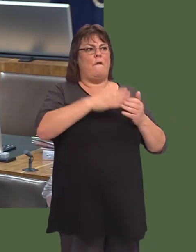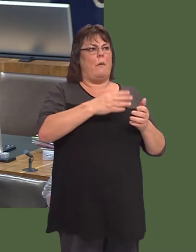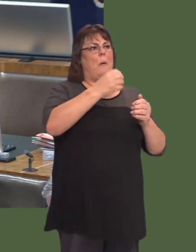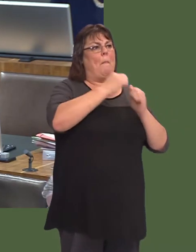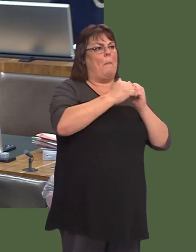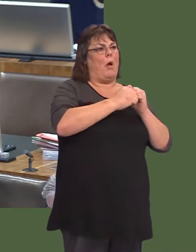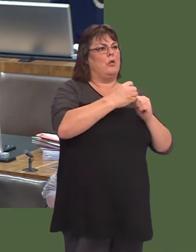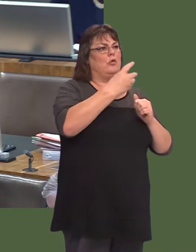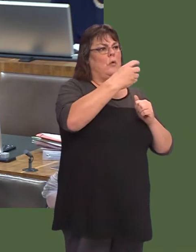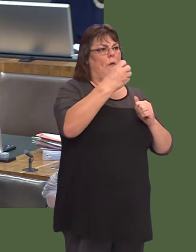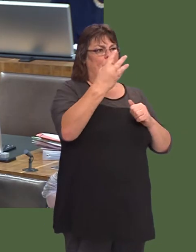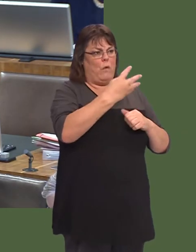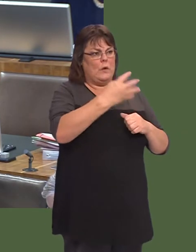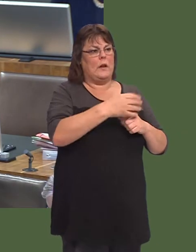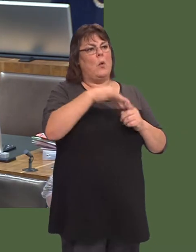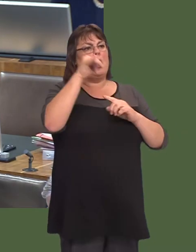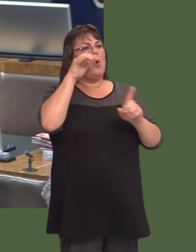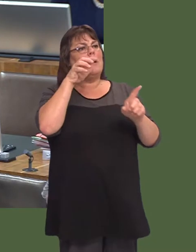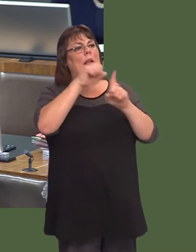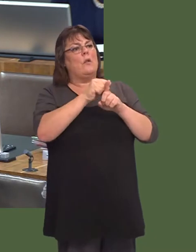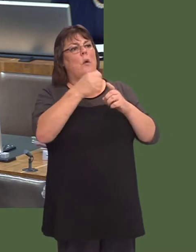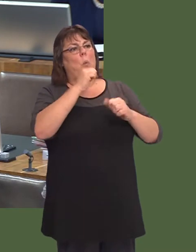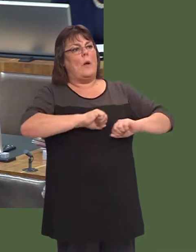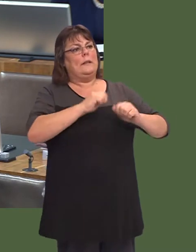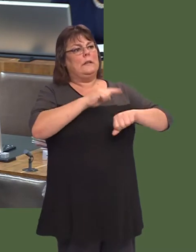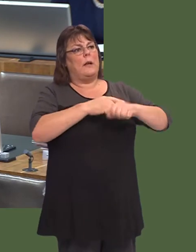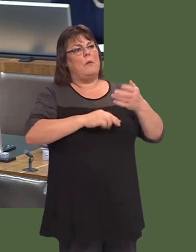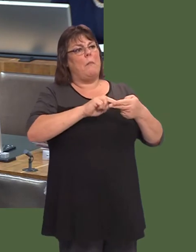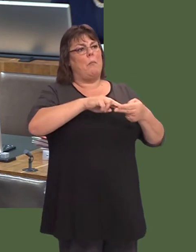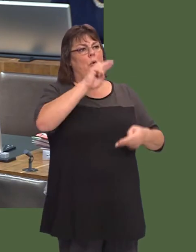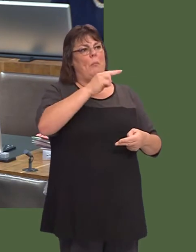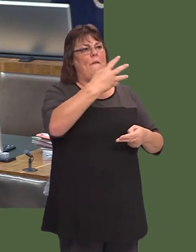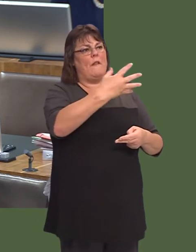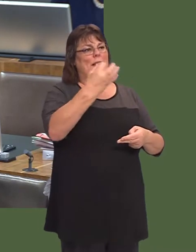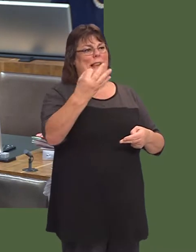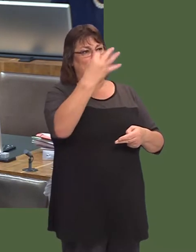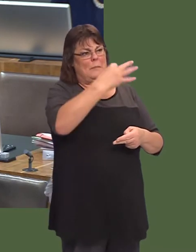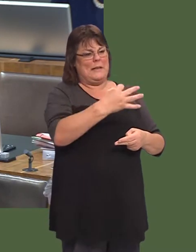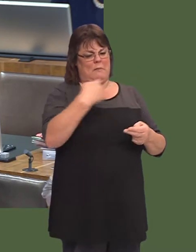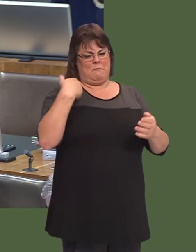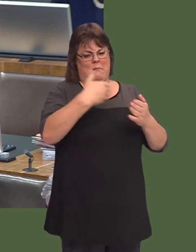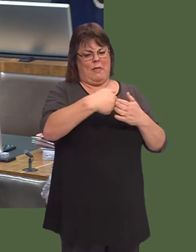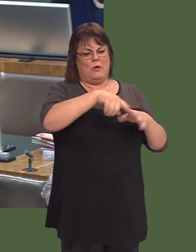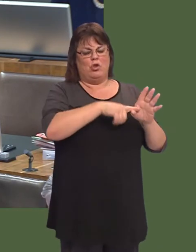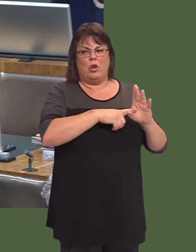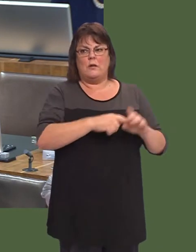26 weeks since March 2014. We know that diagnostic waiting times have improved by 58 per cent by March of this year.